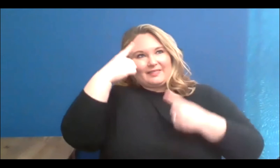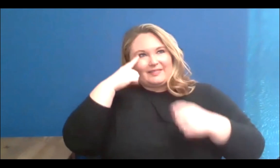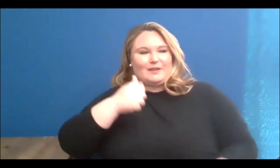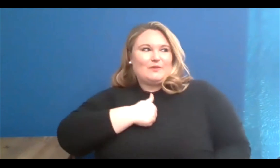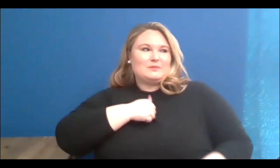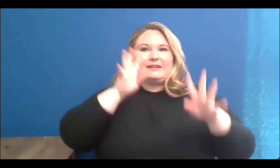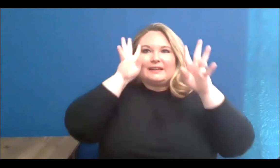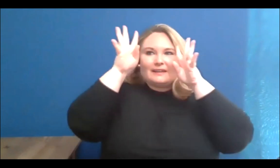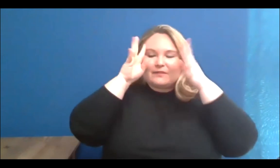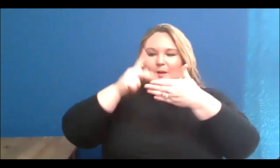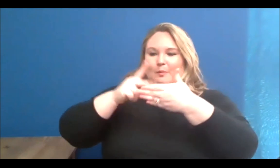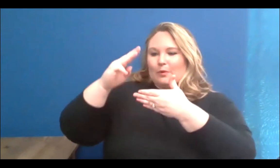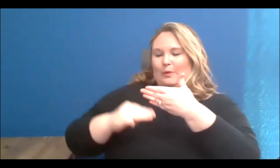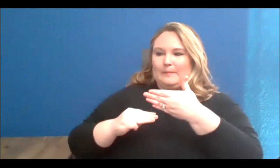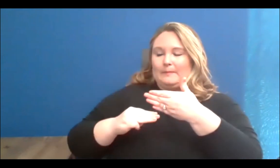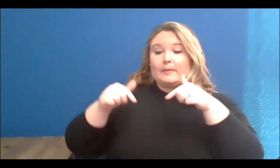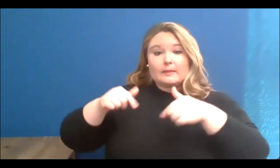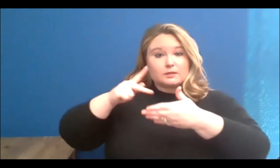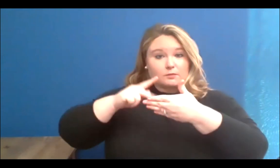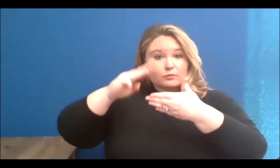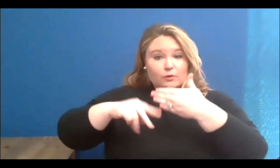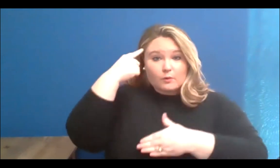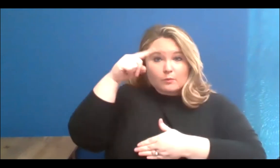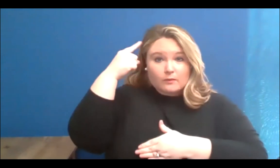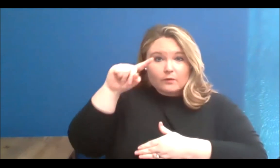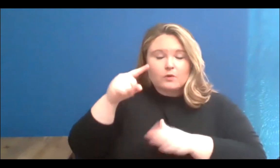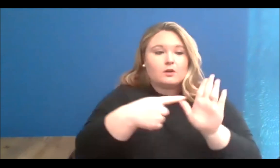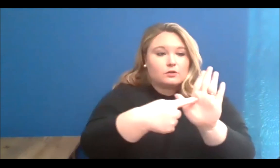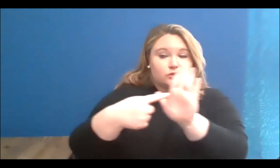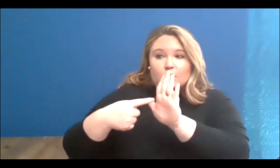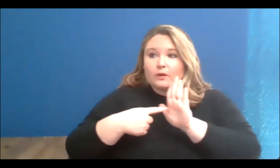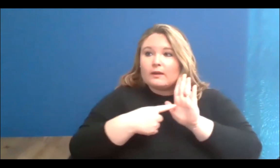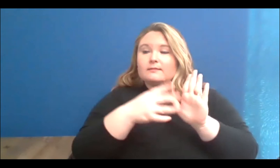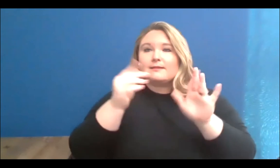all which are intentionally designed to showcase, celebrate, and support